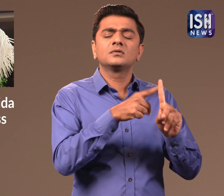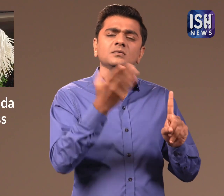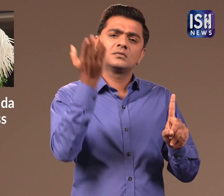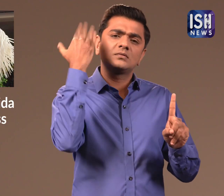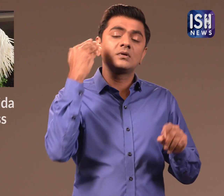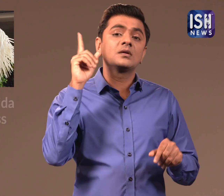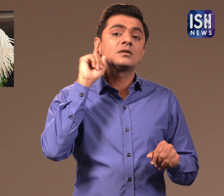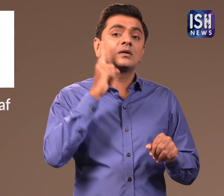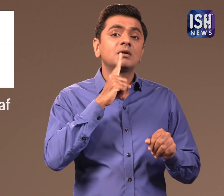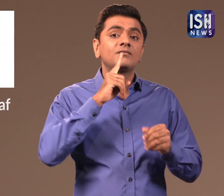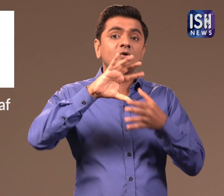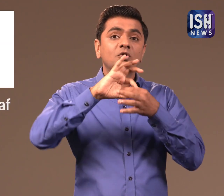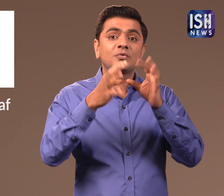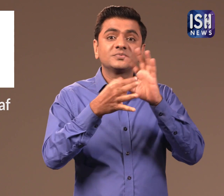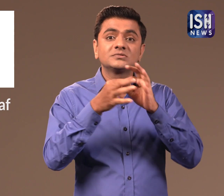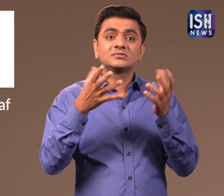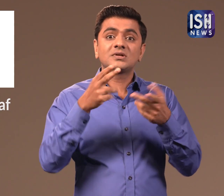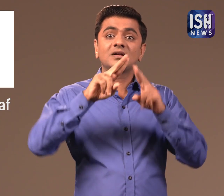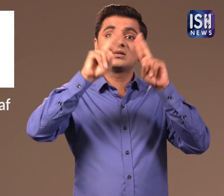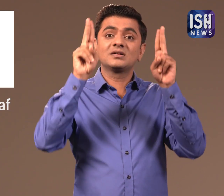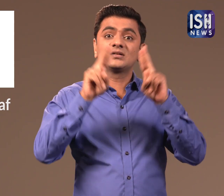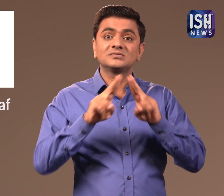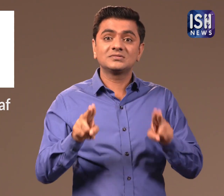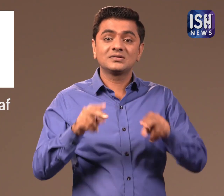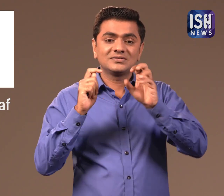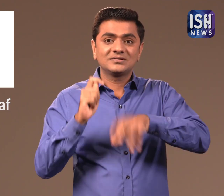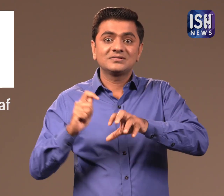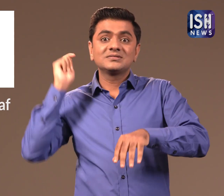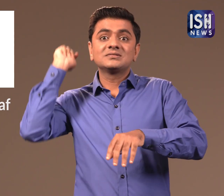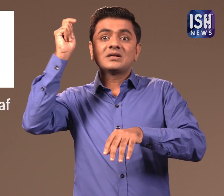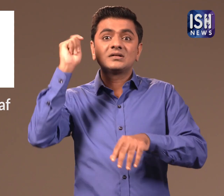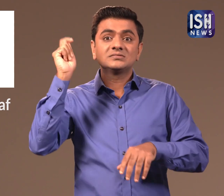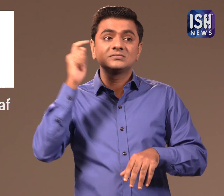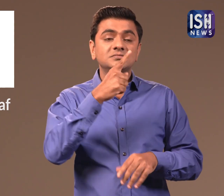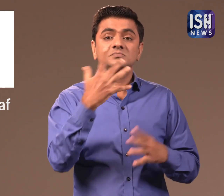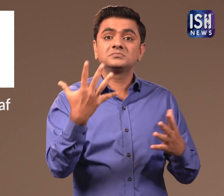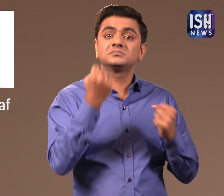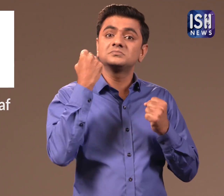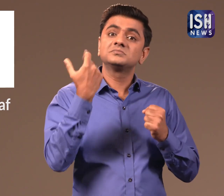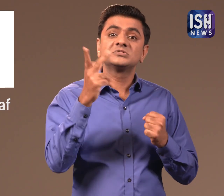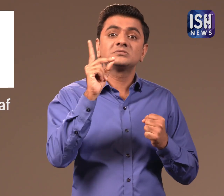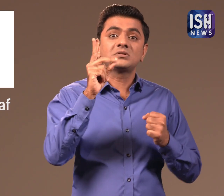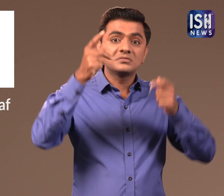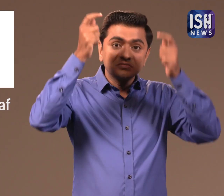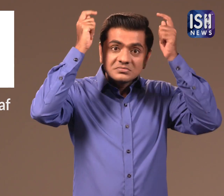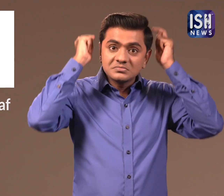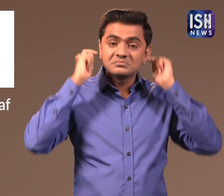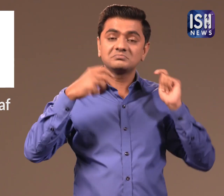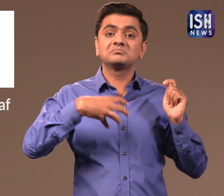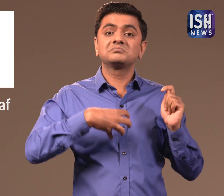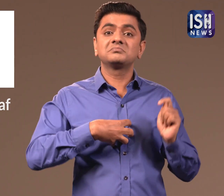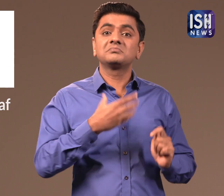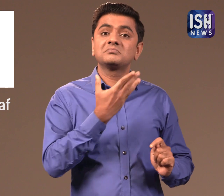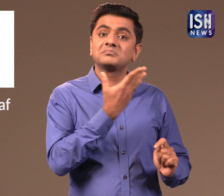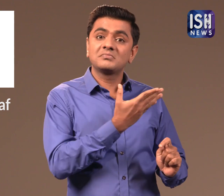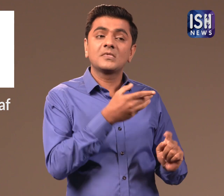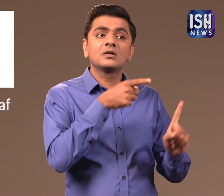At the International Deaf Olympics for tennis, she won a silver medal